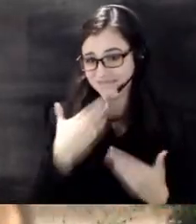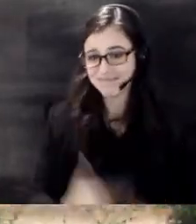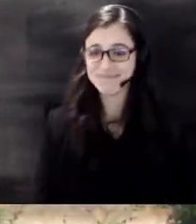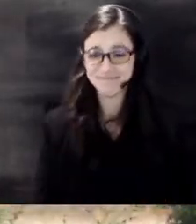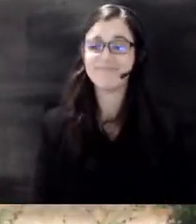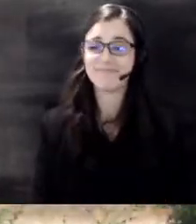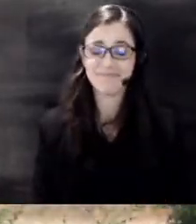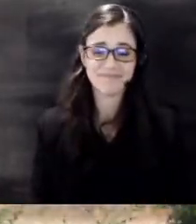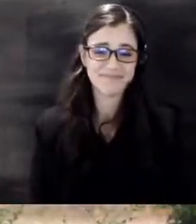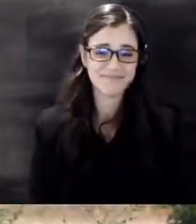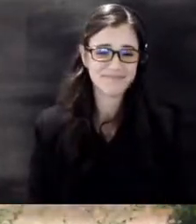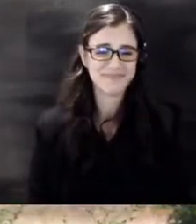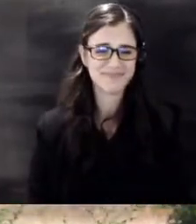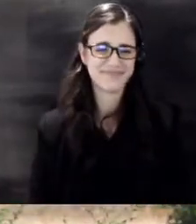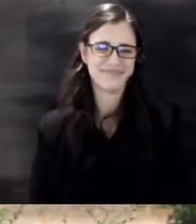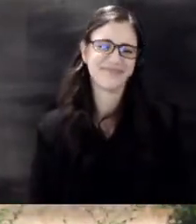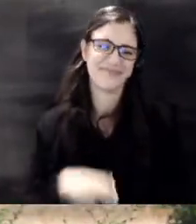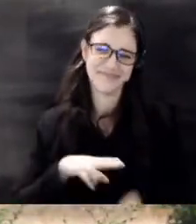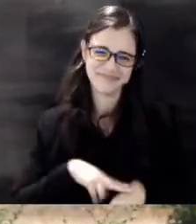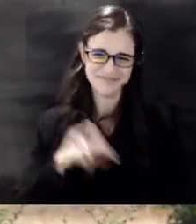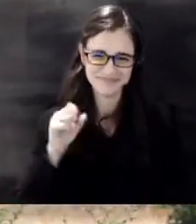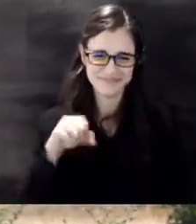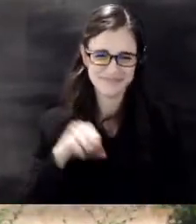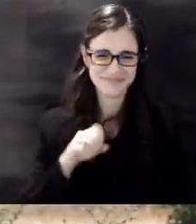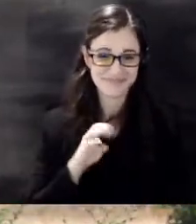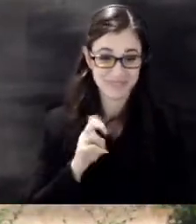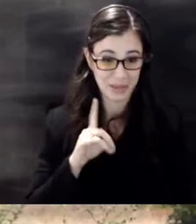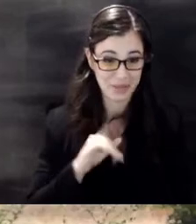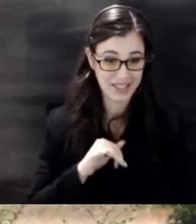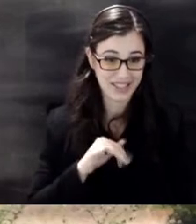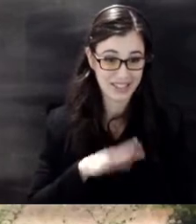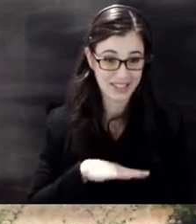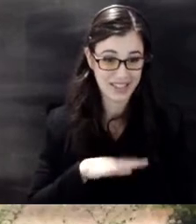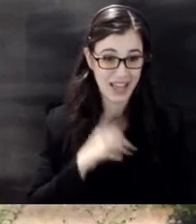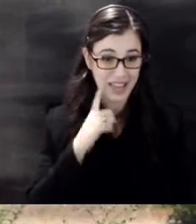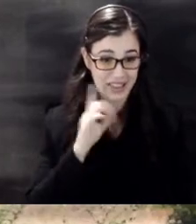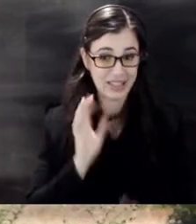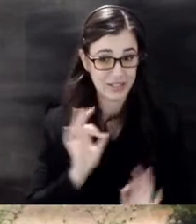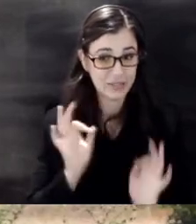of course and Emily uh I think it would be important in the future if we can get a date